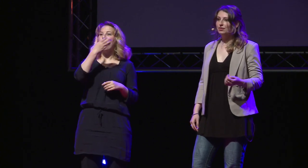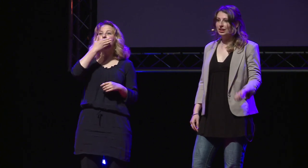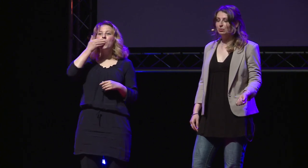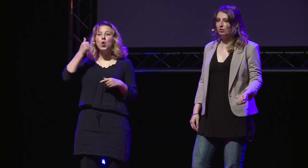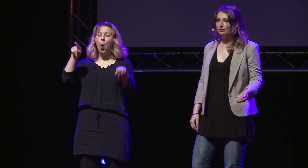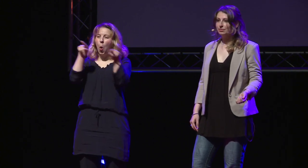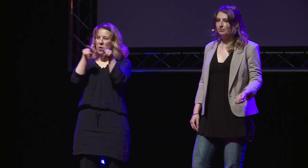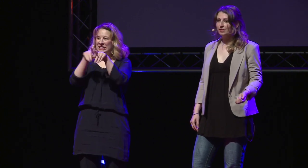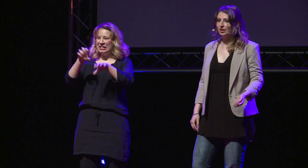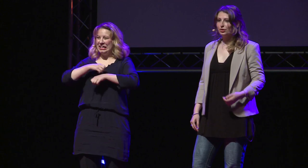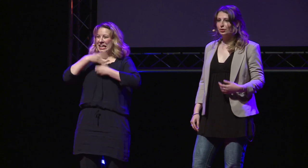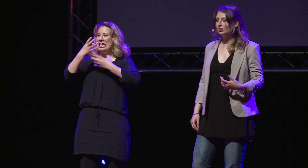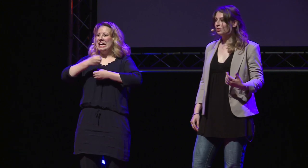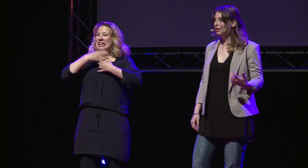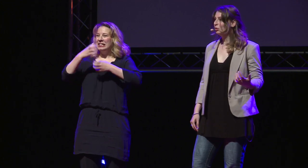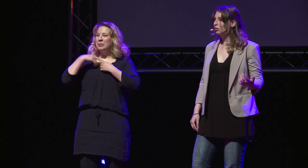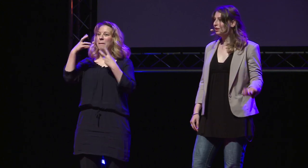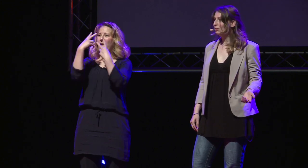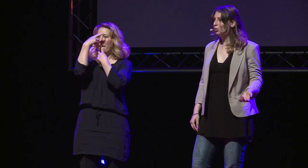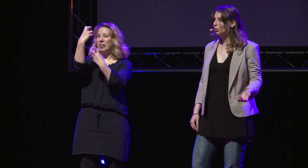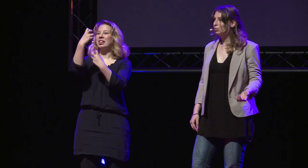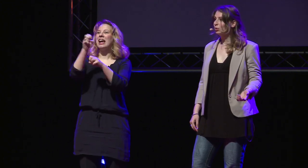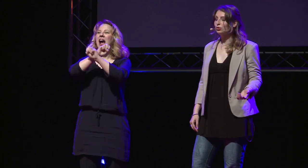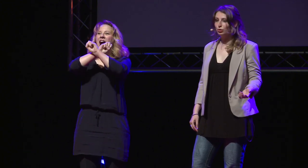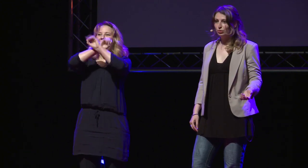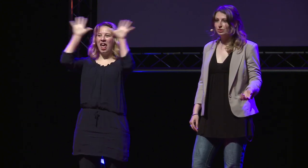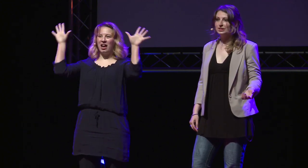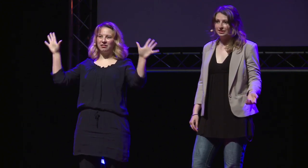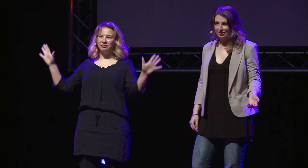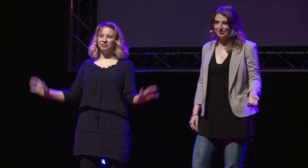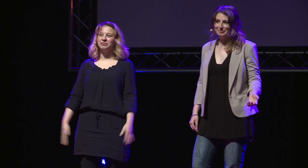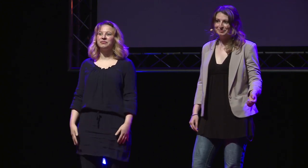All in all, it helps you to find the words to tell yourself.